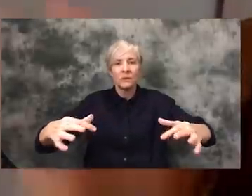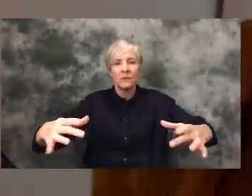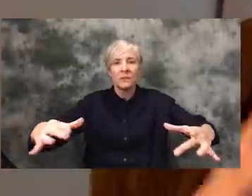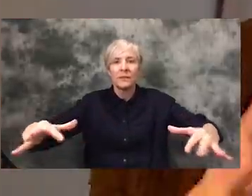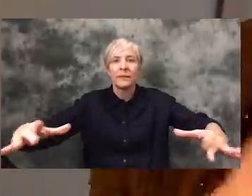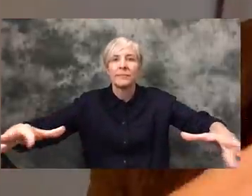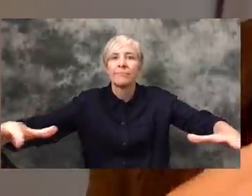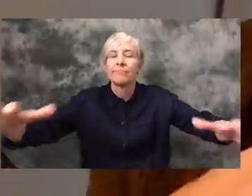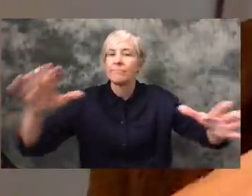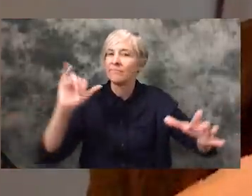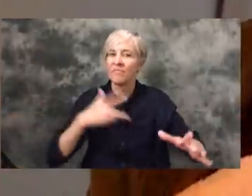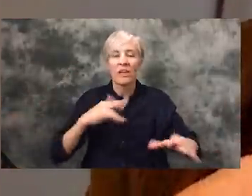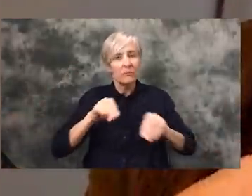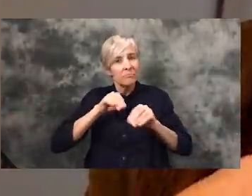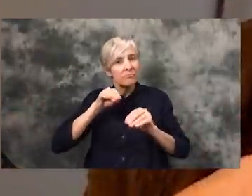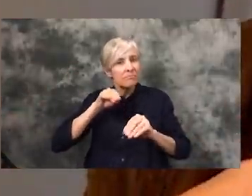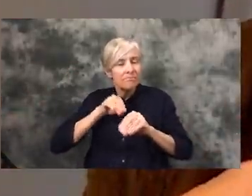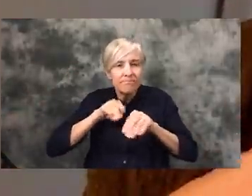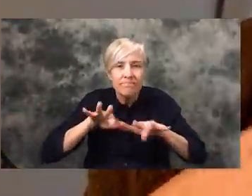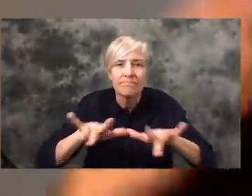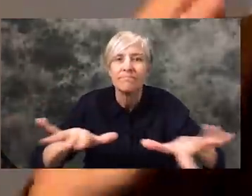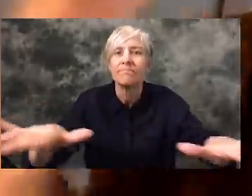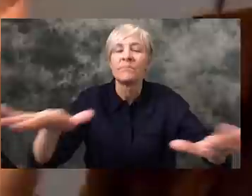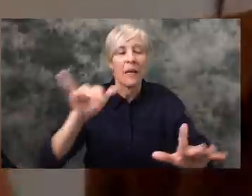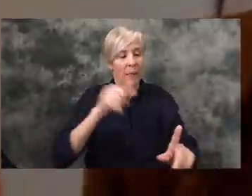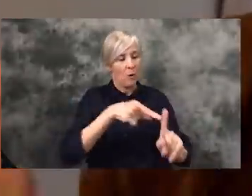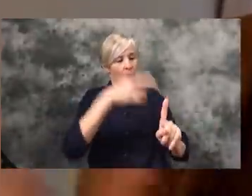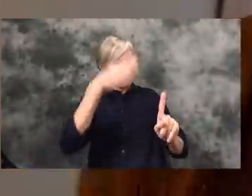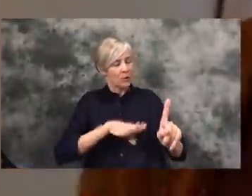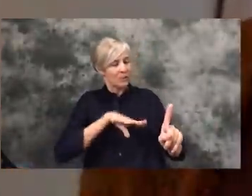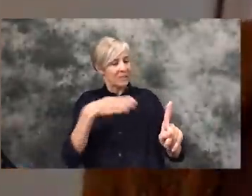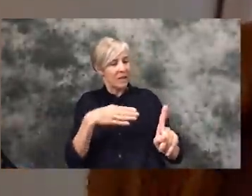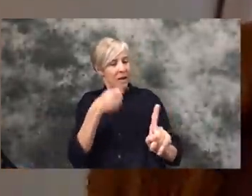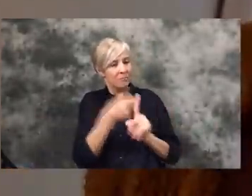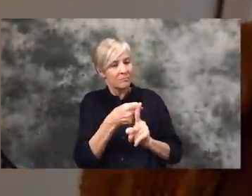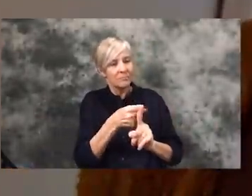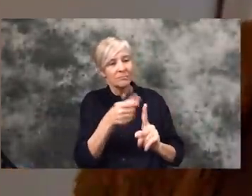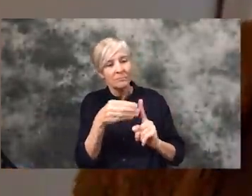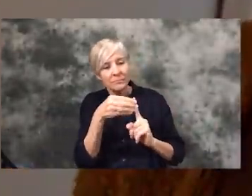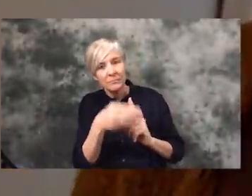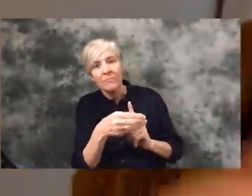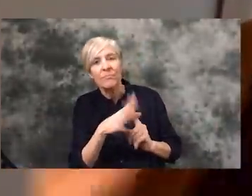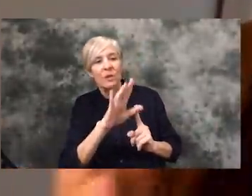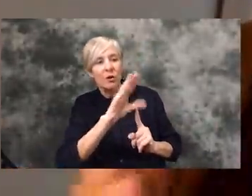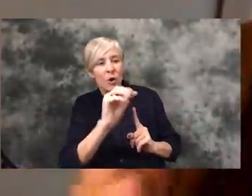who will now be suffering the loss of that person, but it's the loss of